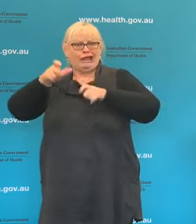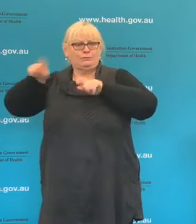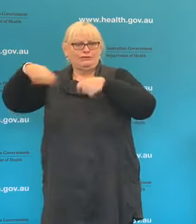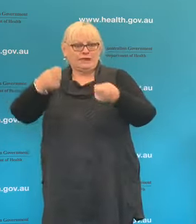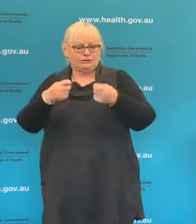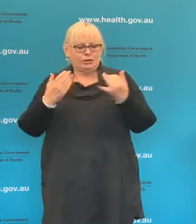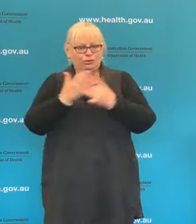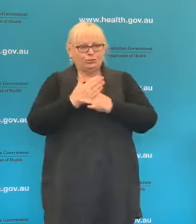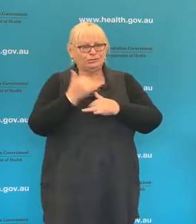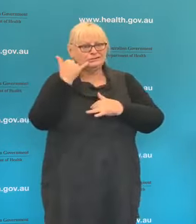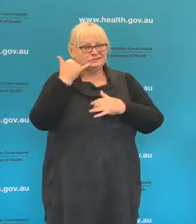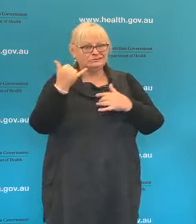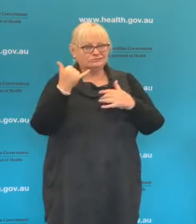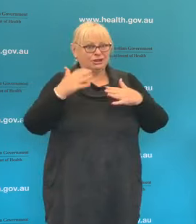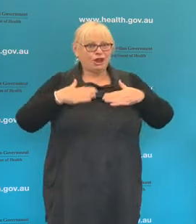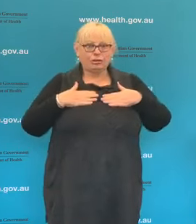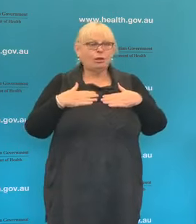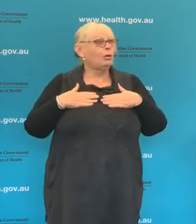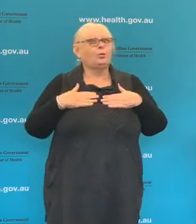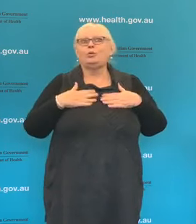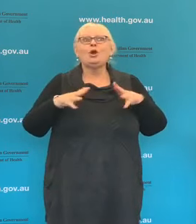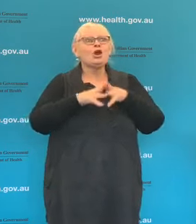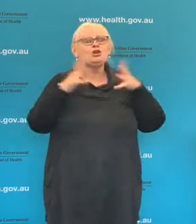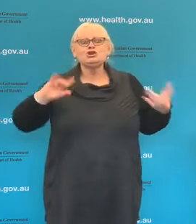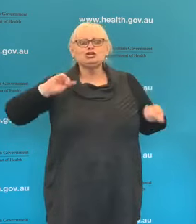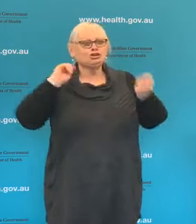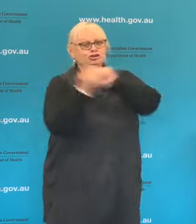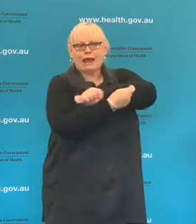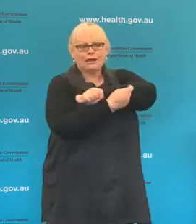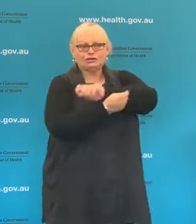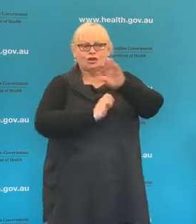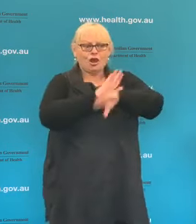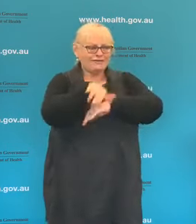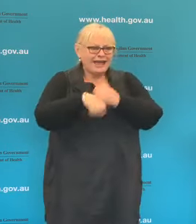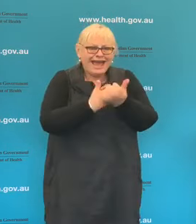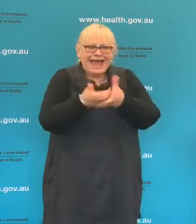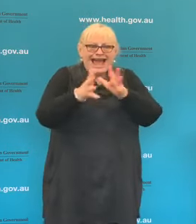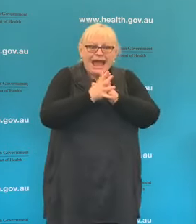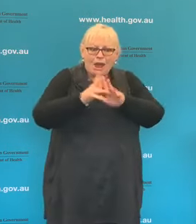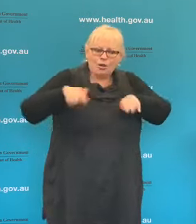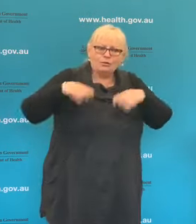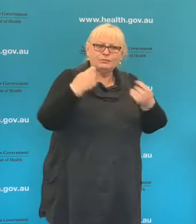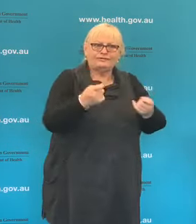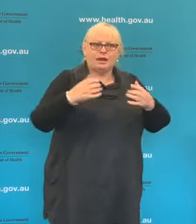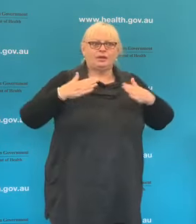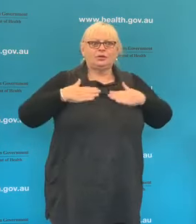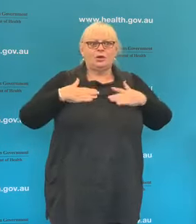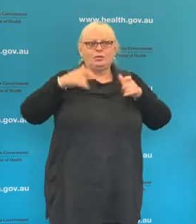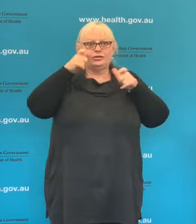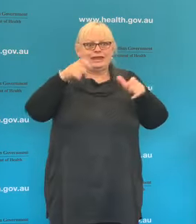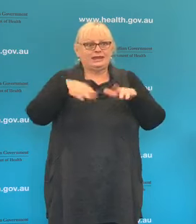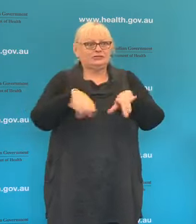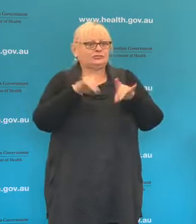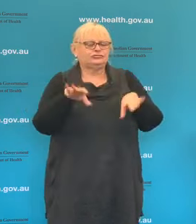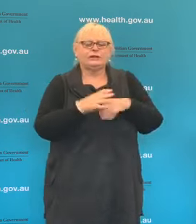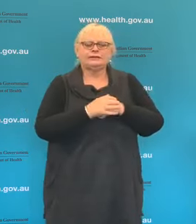telehealth. This is an extraordinary change in the way that we're delivering health care in Australia. It's very important that everybody knows that